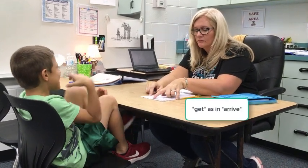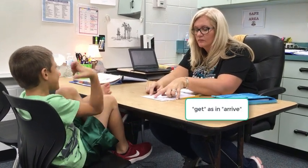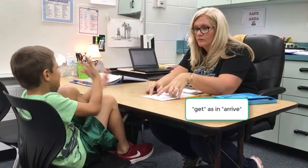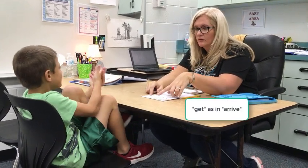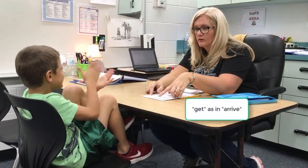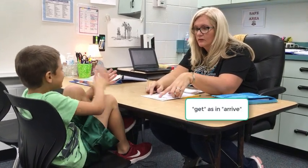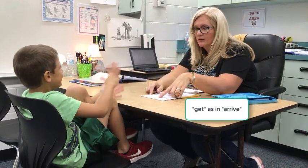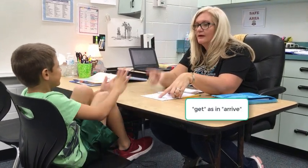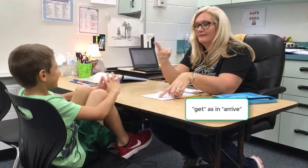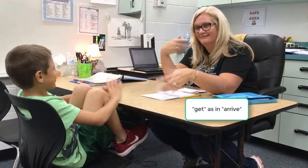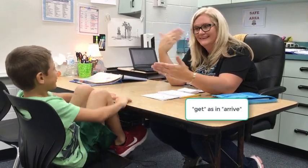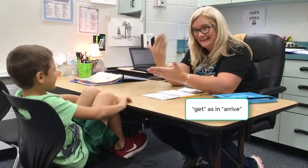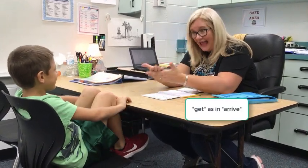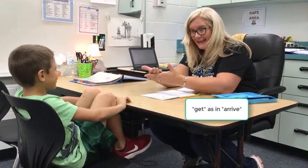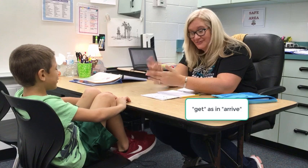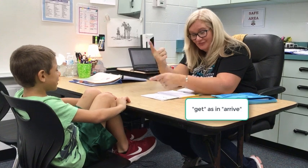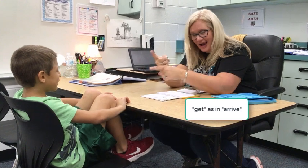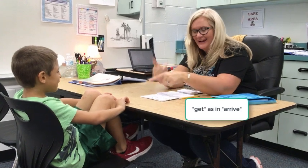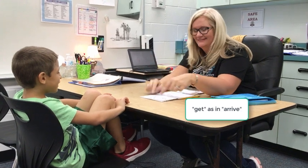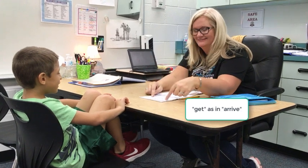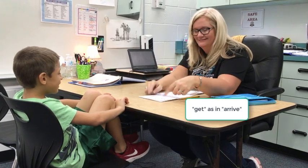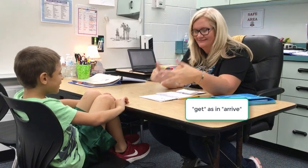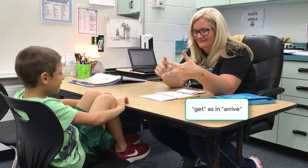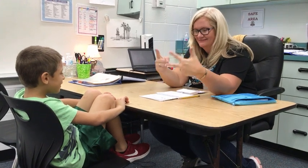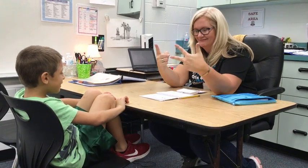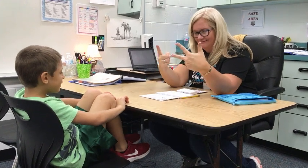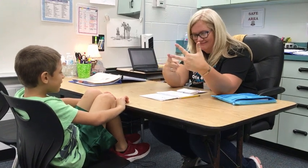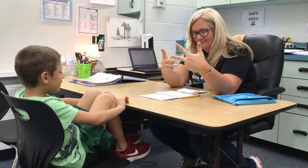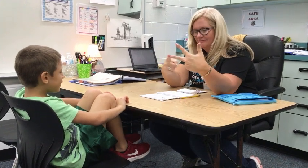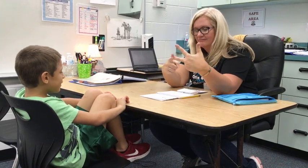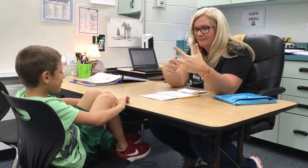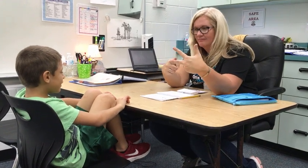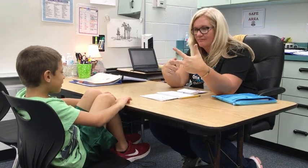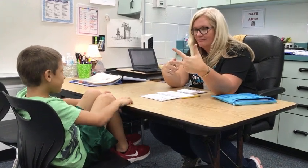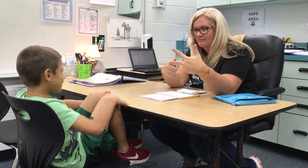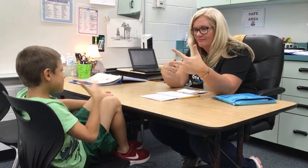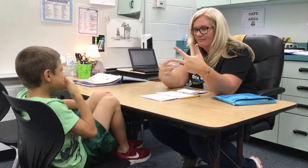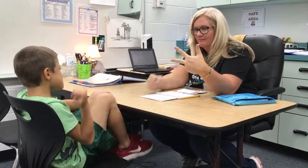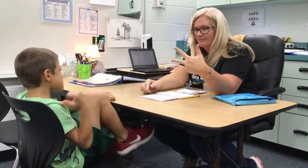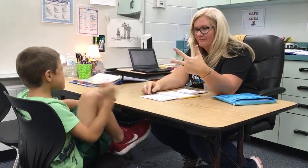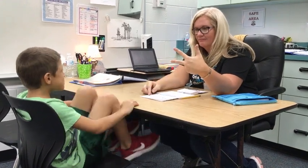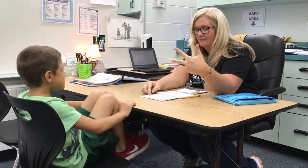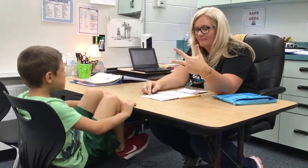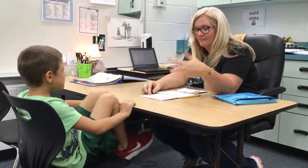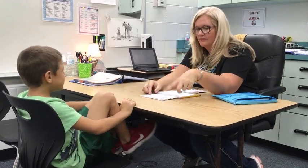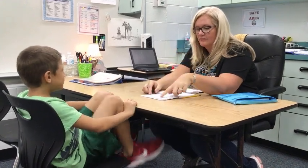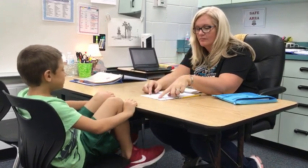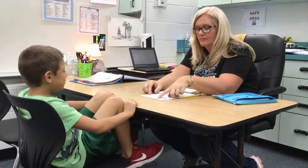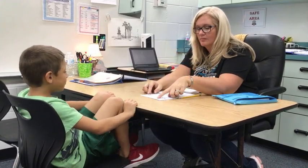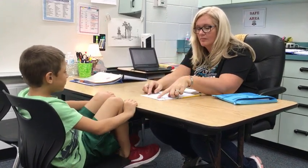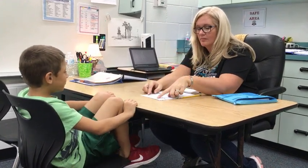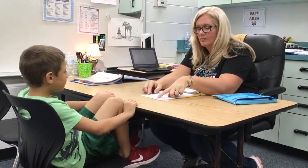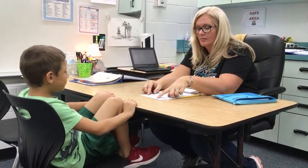[Student] Mom needs to get to school. [Teacher] Get! Right. Okay, last, what's our third one? [Student] Better.